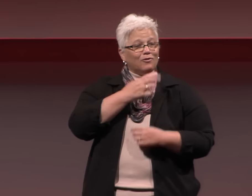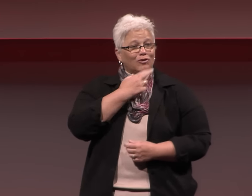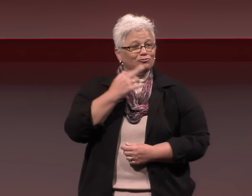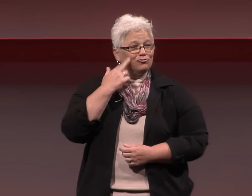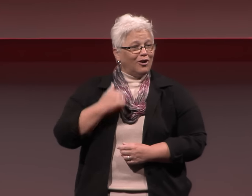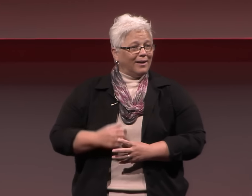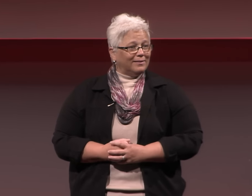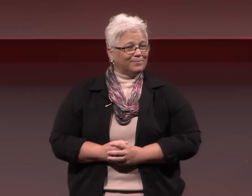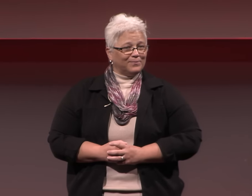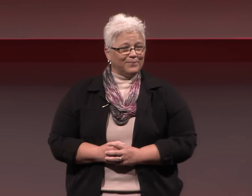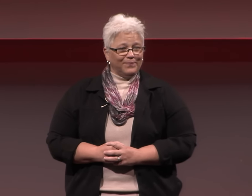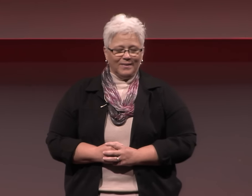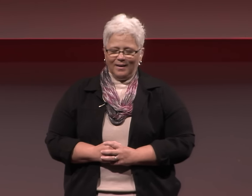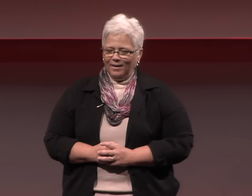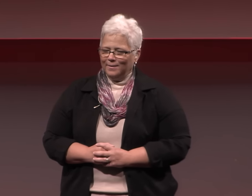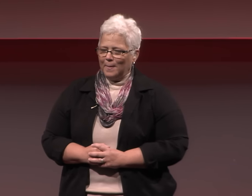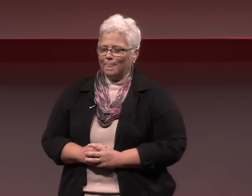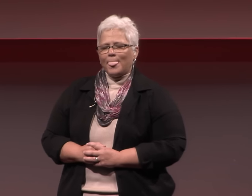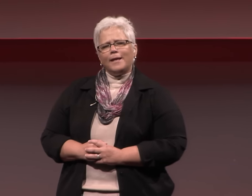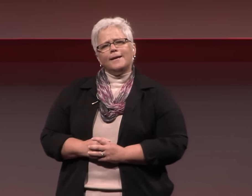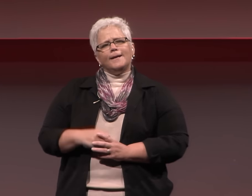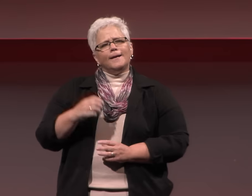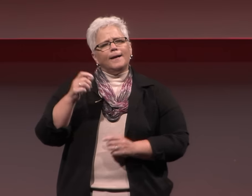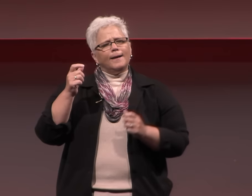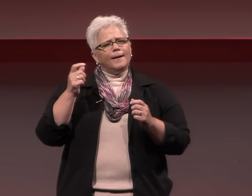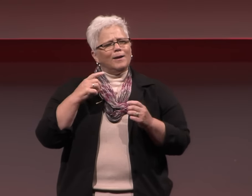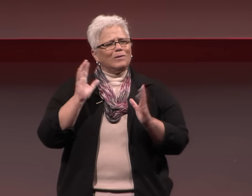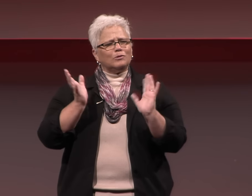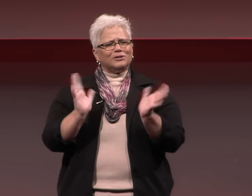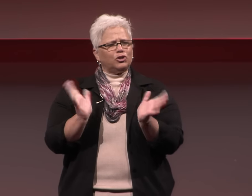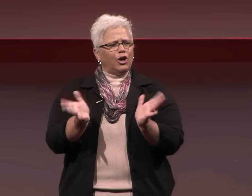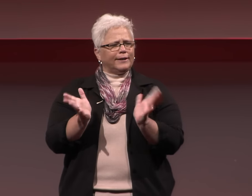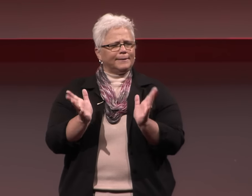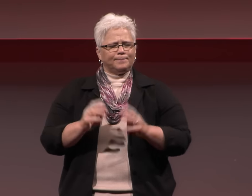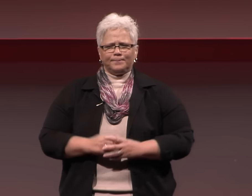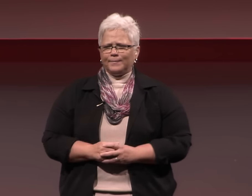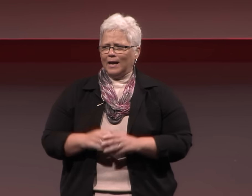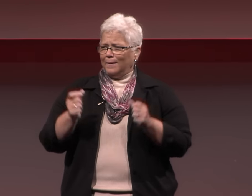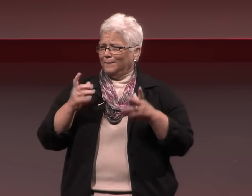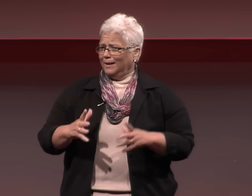If we're in a restaurant together, we'll be talking,